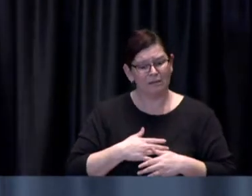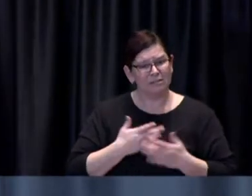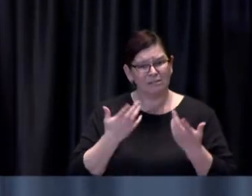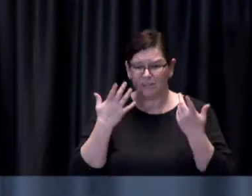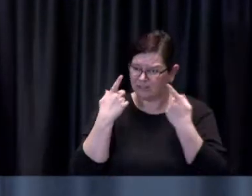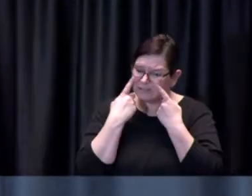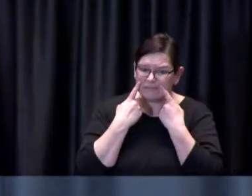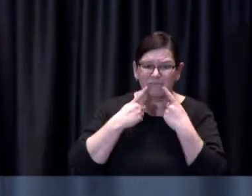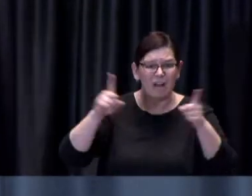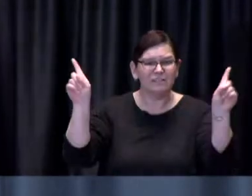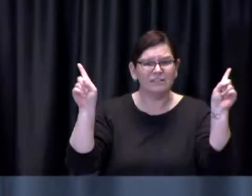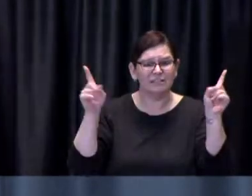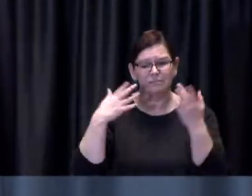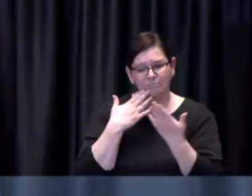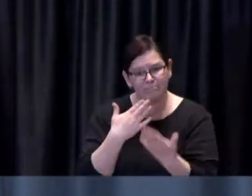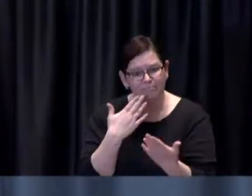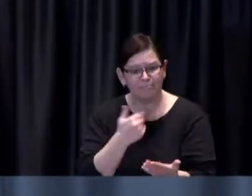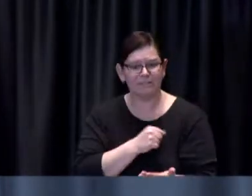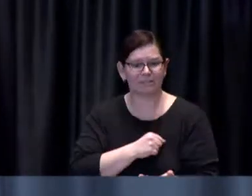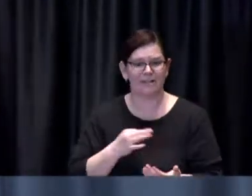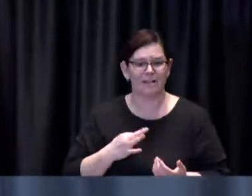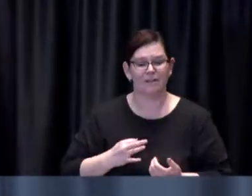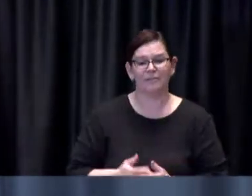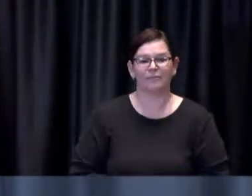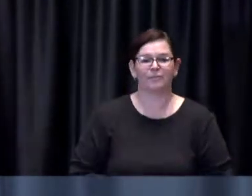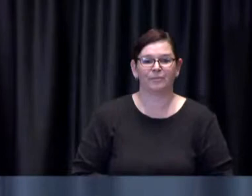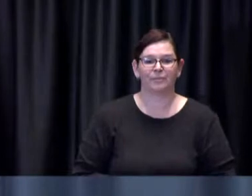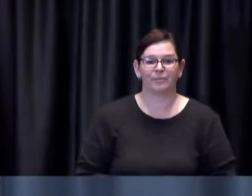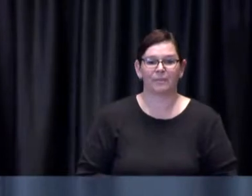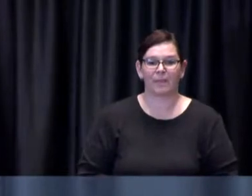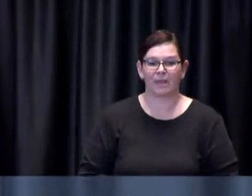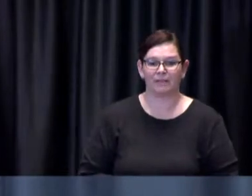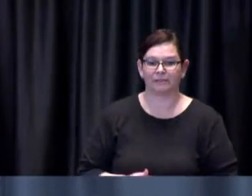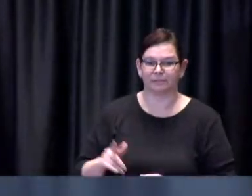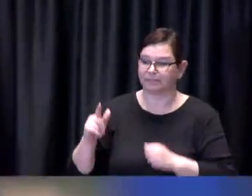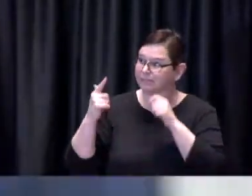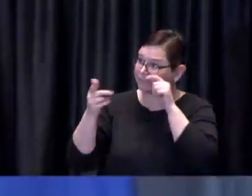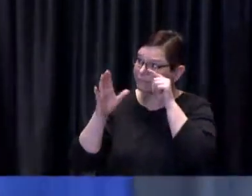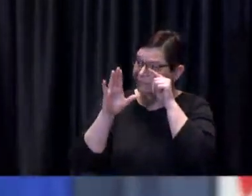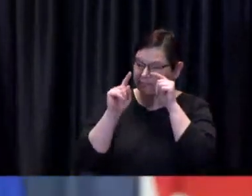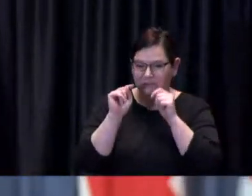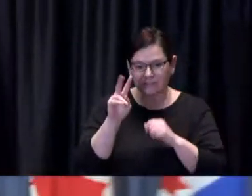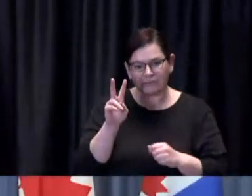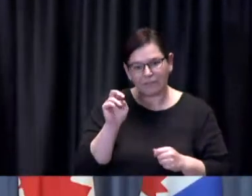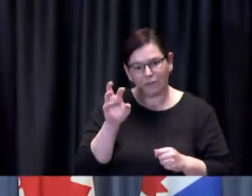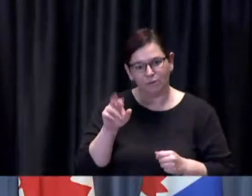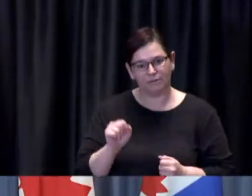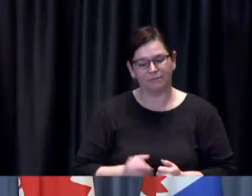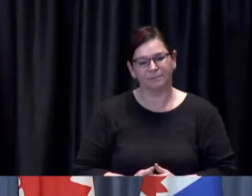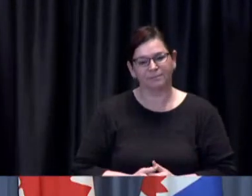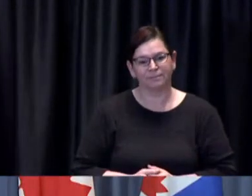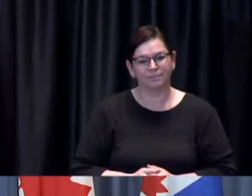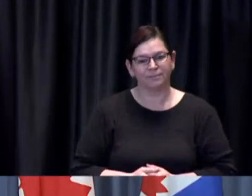Brad: All right thank you Chief we'll go next to Scott Lightfoot from CTV News Scott. Scott: Thanks Brad a question for the Chief.